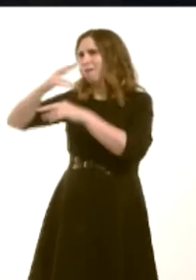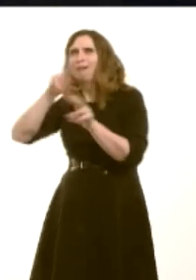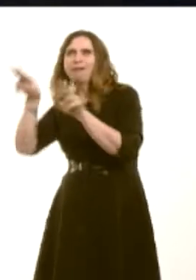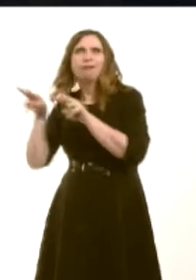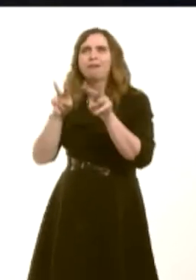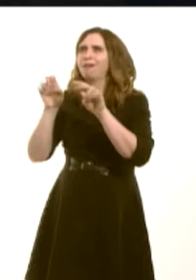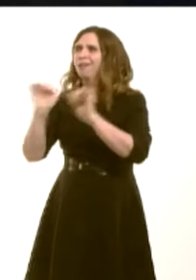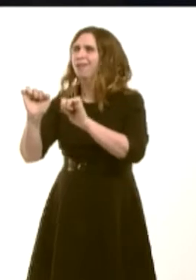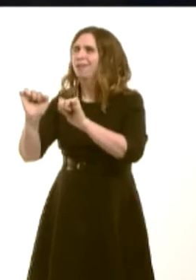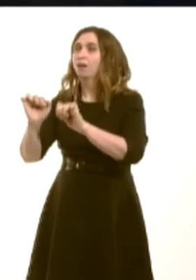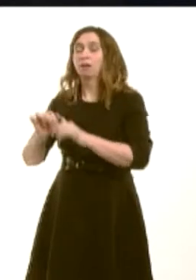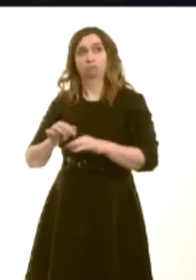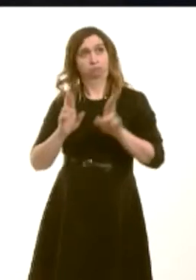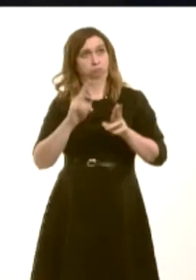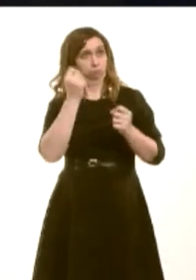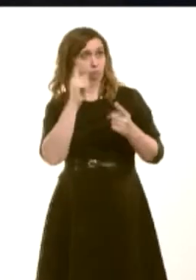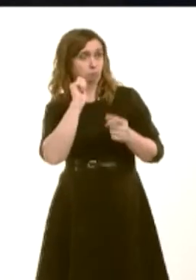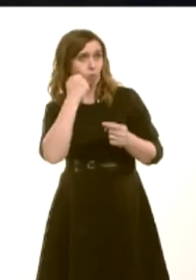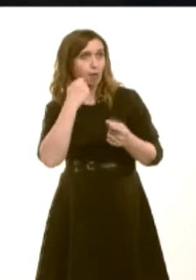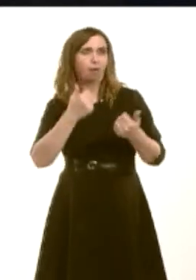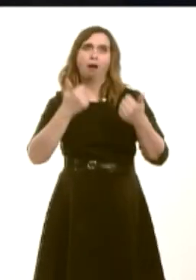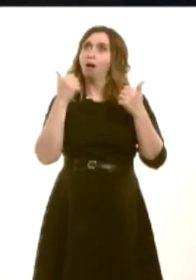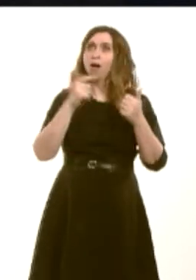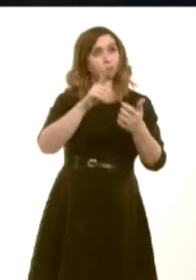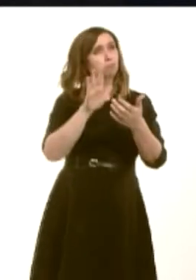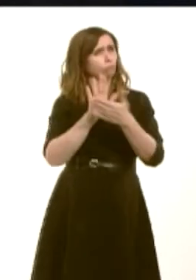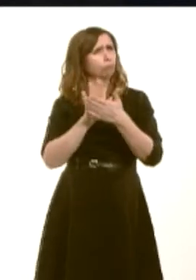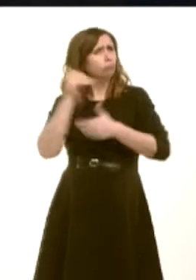hope you will join me in welcoming this good news, which goes back, I think, to the days